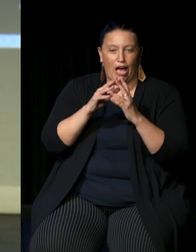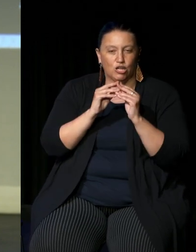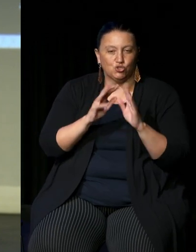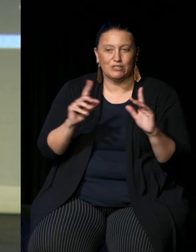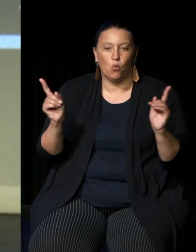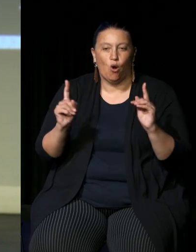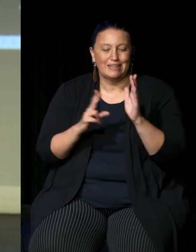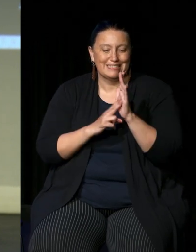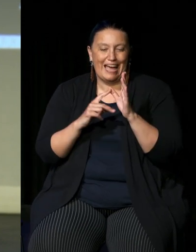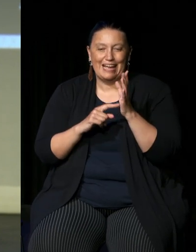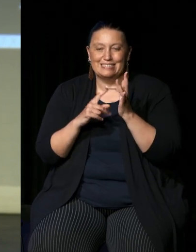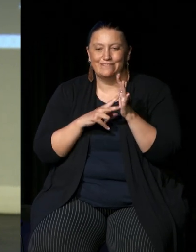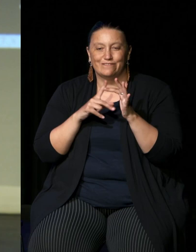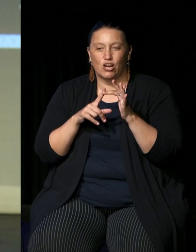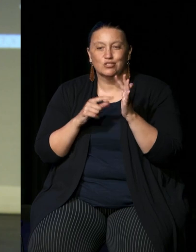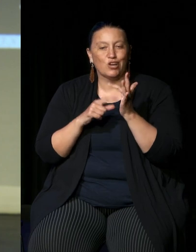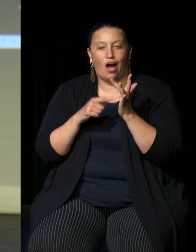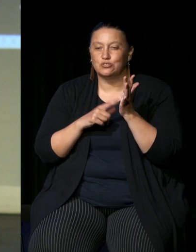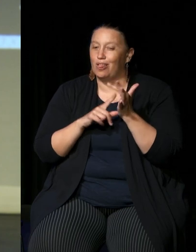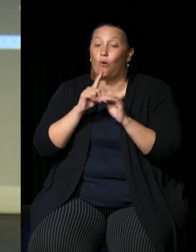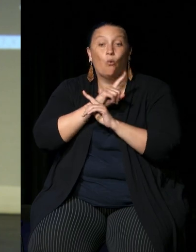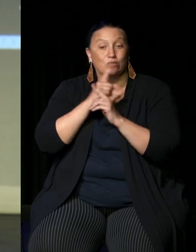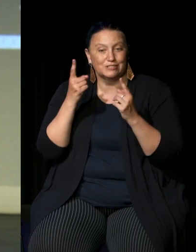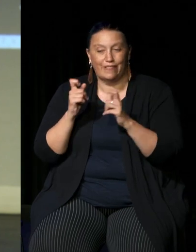called the social justice package they went around to 17 regions talked to indigenous